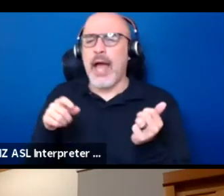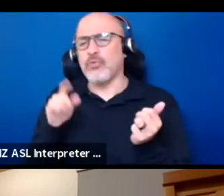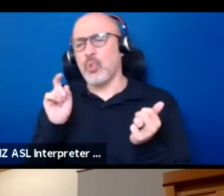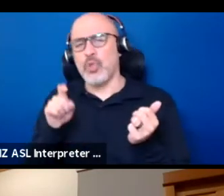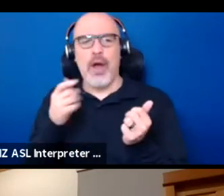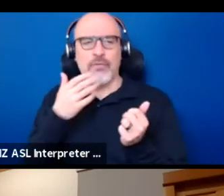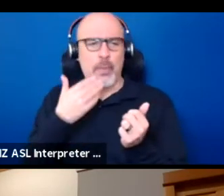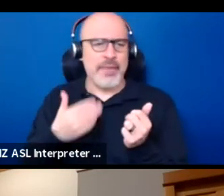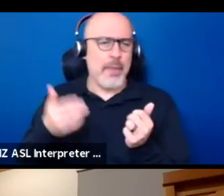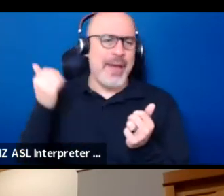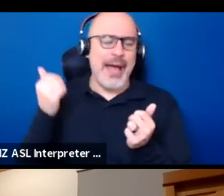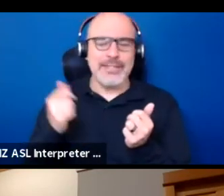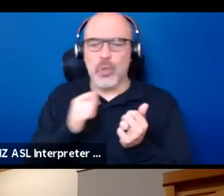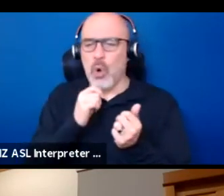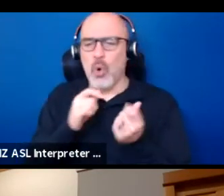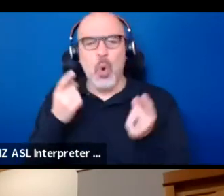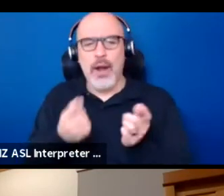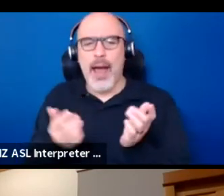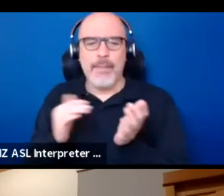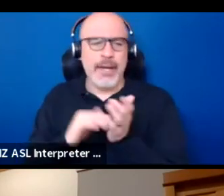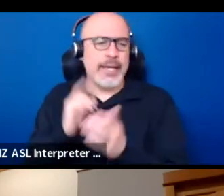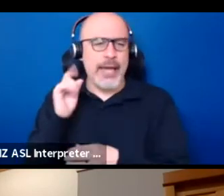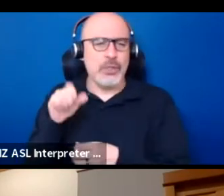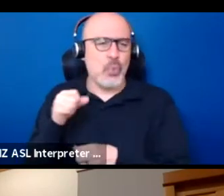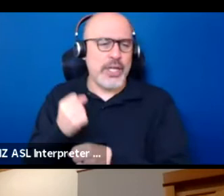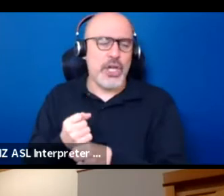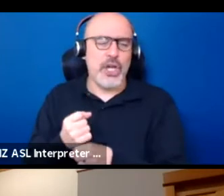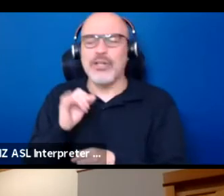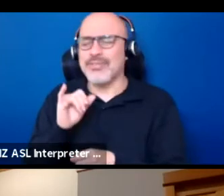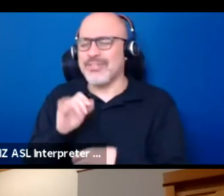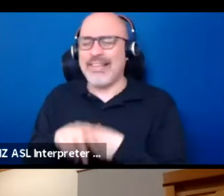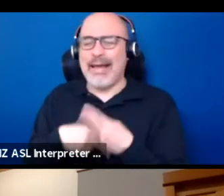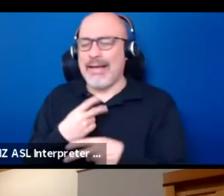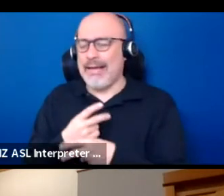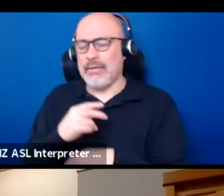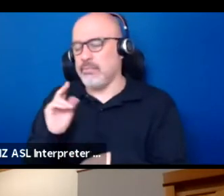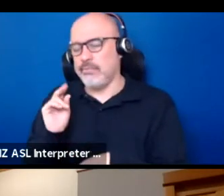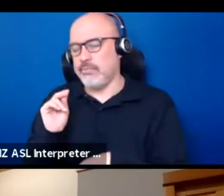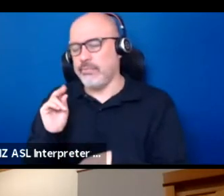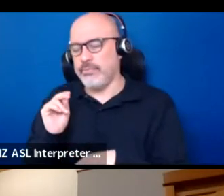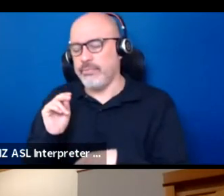or this isn't gonna happen again for 20 years, you know, that kind of stuff. So yeah.